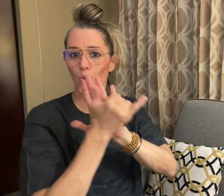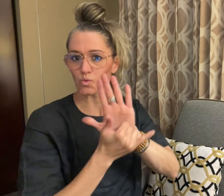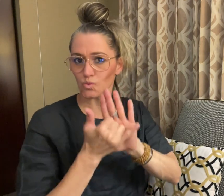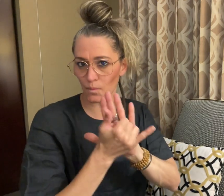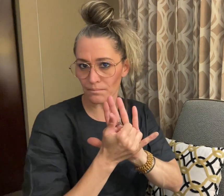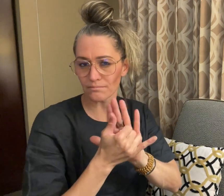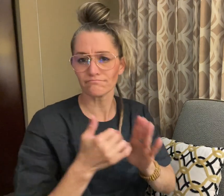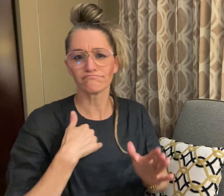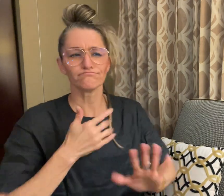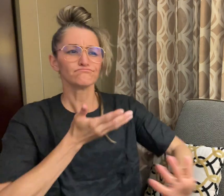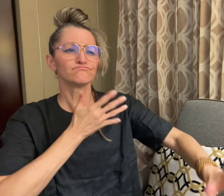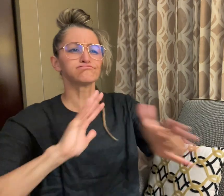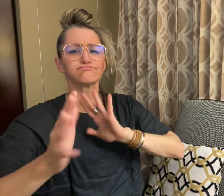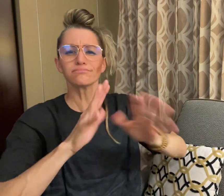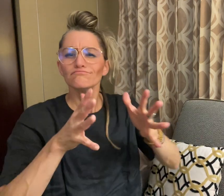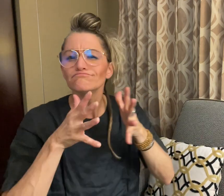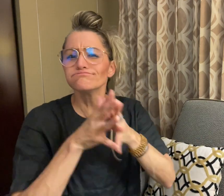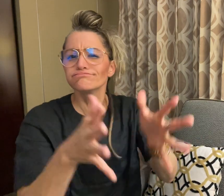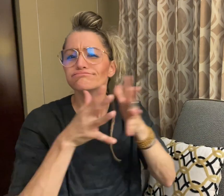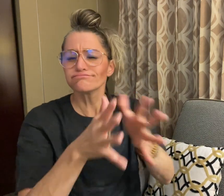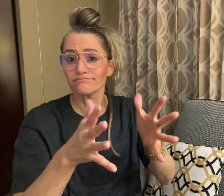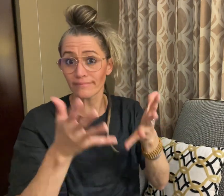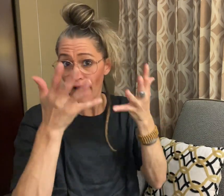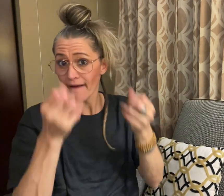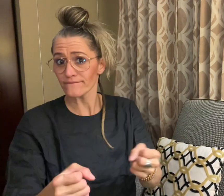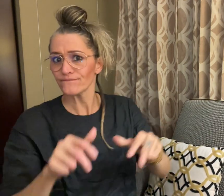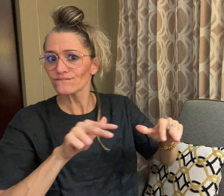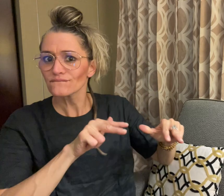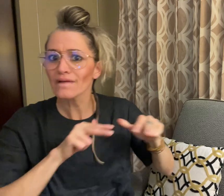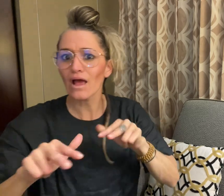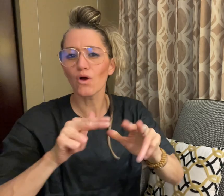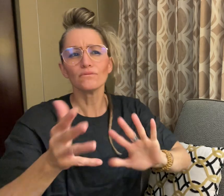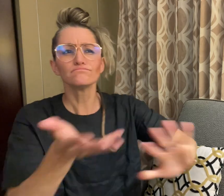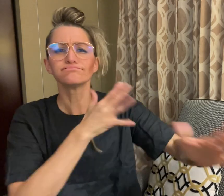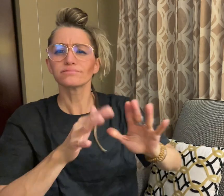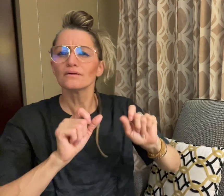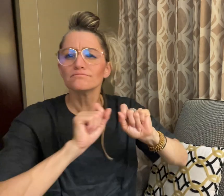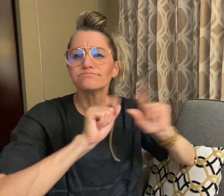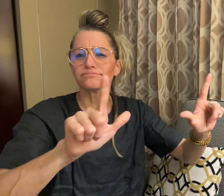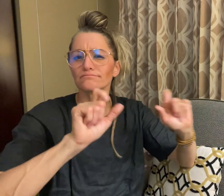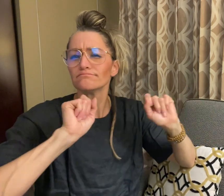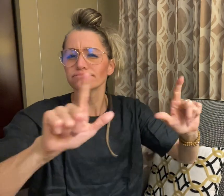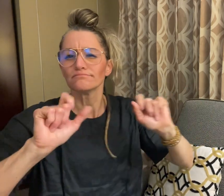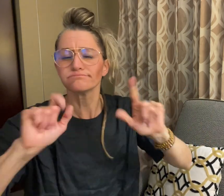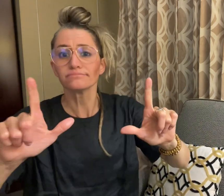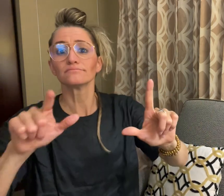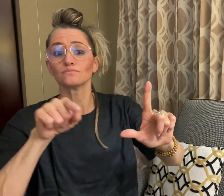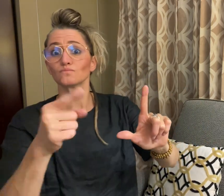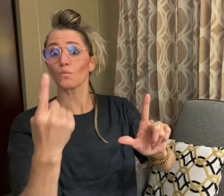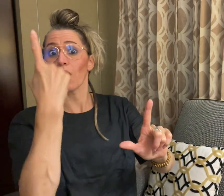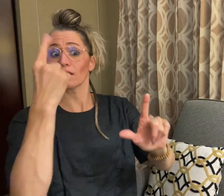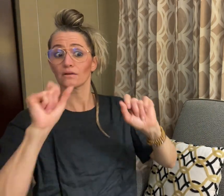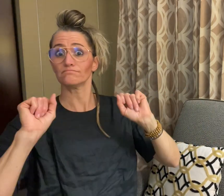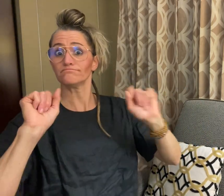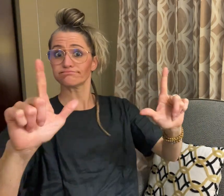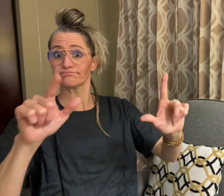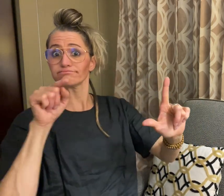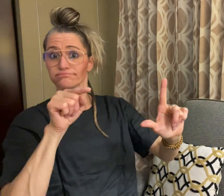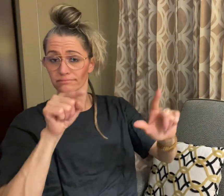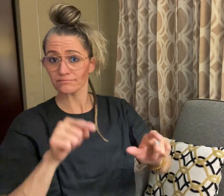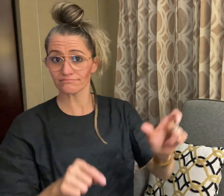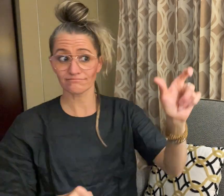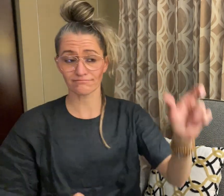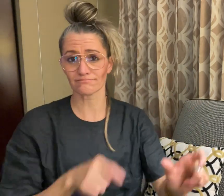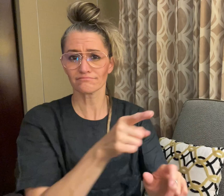In one of her video vlogs, she explains how hard it was